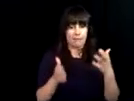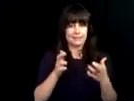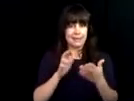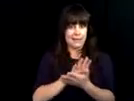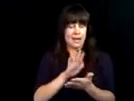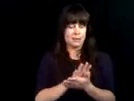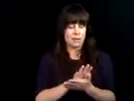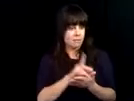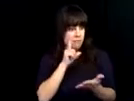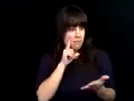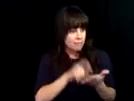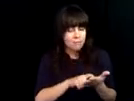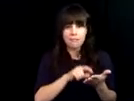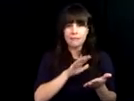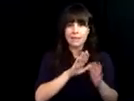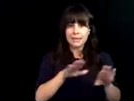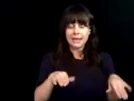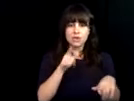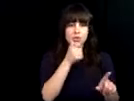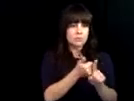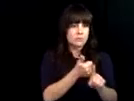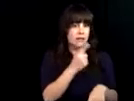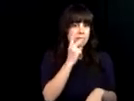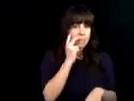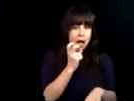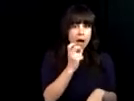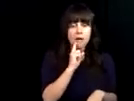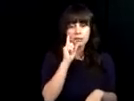or six years ago but then I met dbvi's robotics